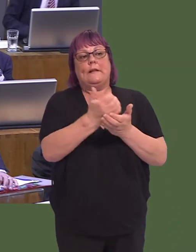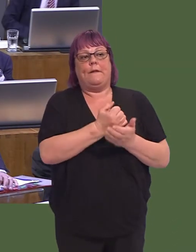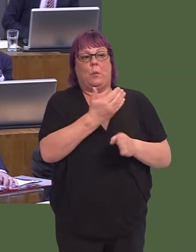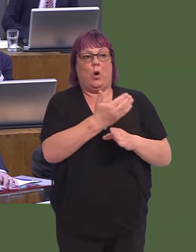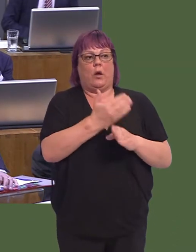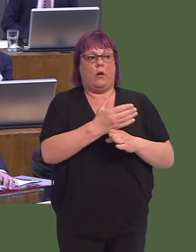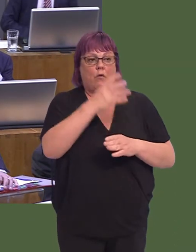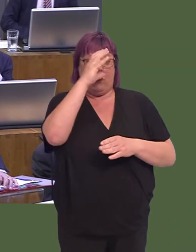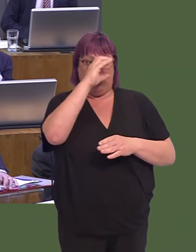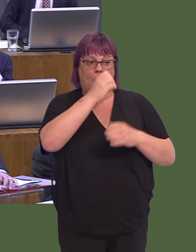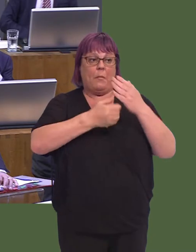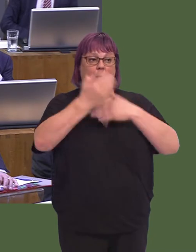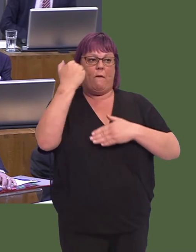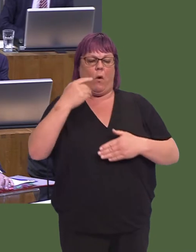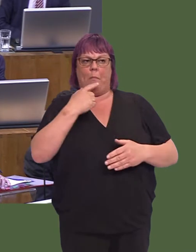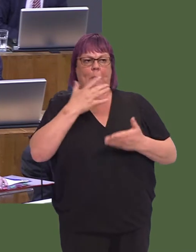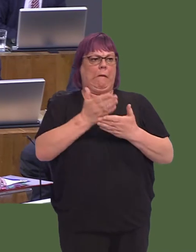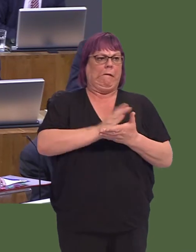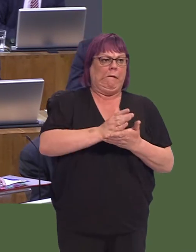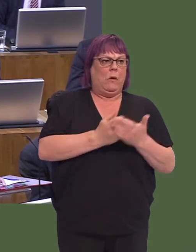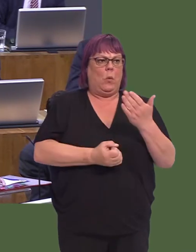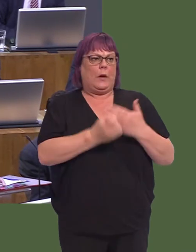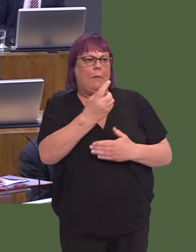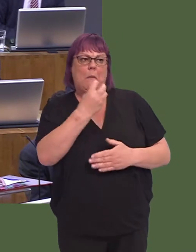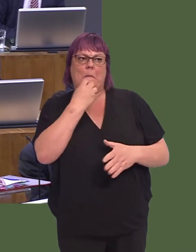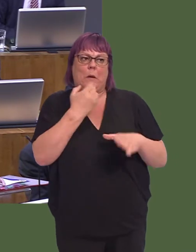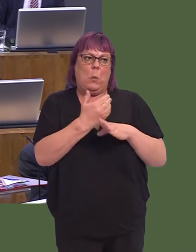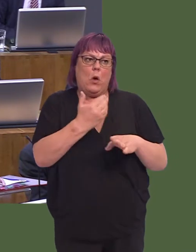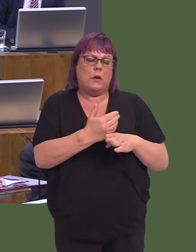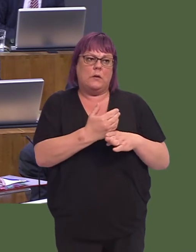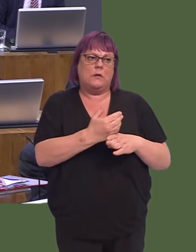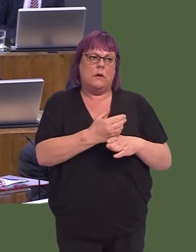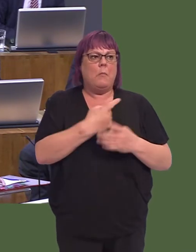thatólet's not forget that, just before the last Assembly elections, the future looked very bleak indeed for the heavy end at Port Talbot.